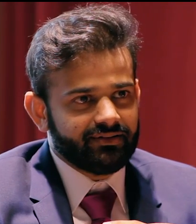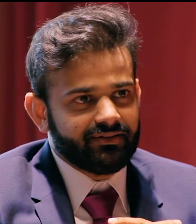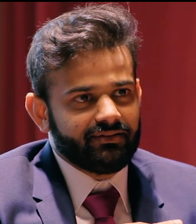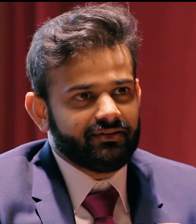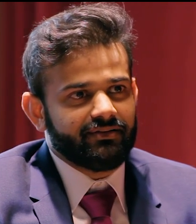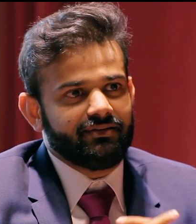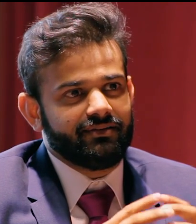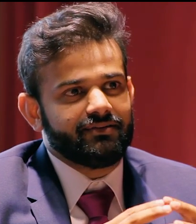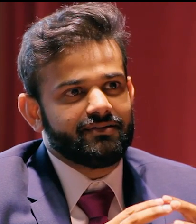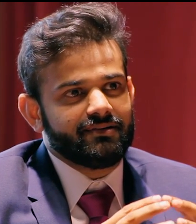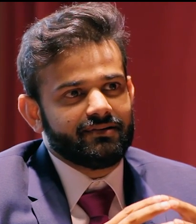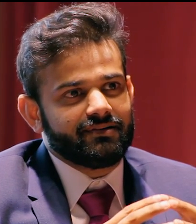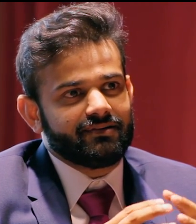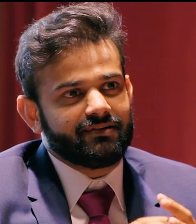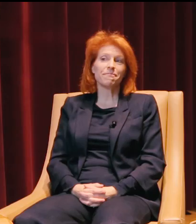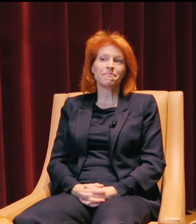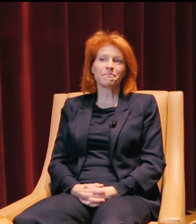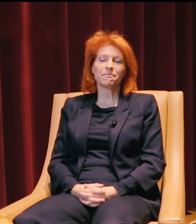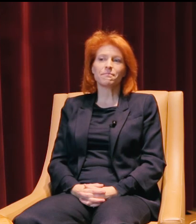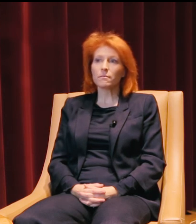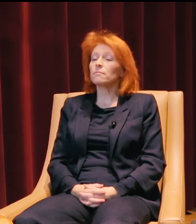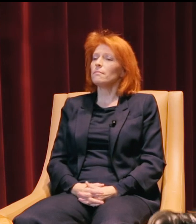Maybe, yeah, some of the mistakes maybe? Sure.